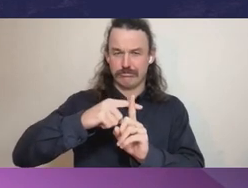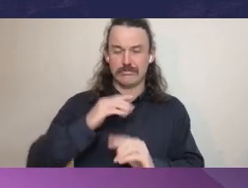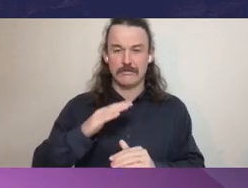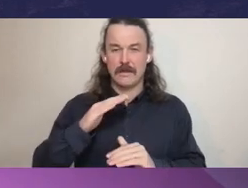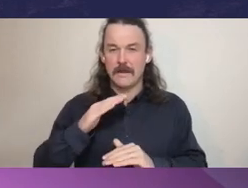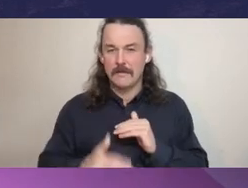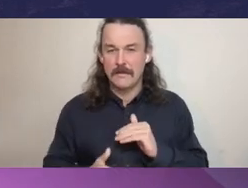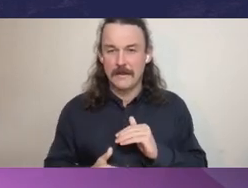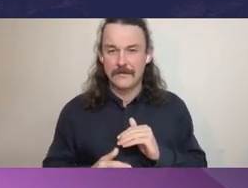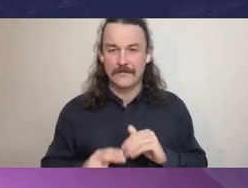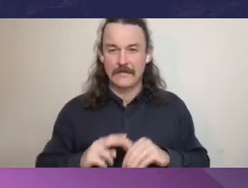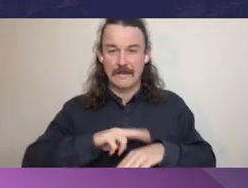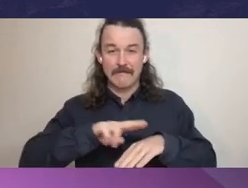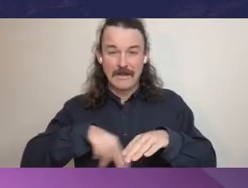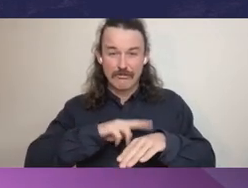anti-corruption body because